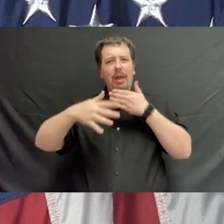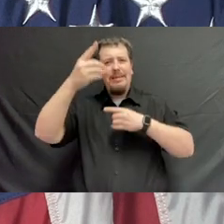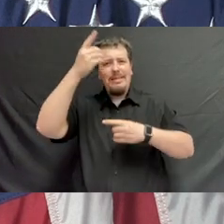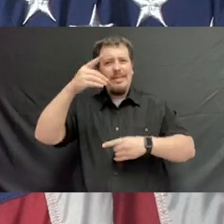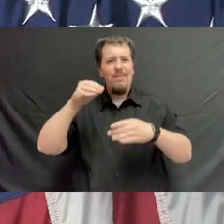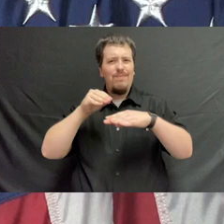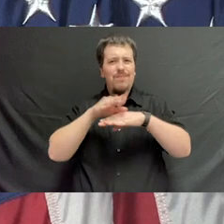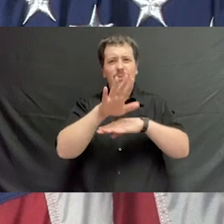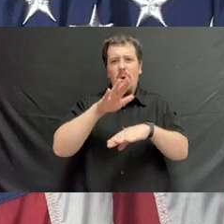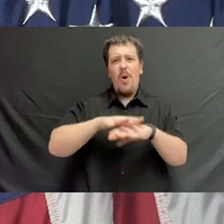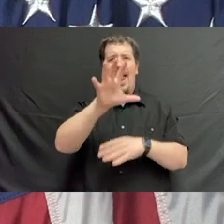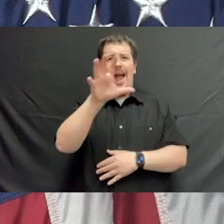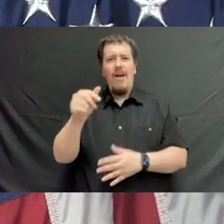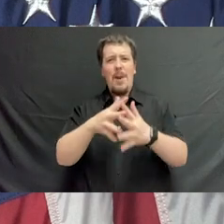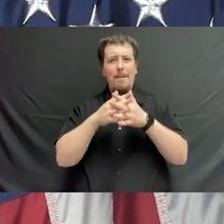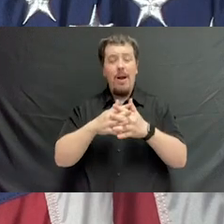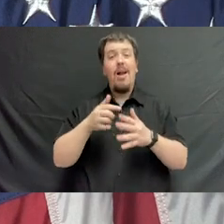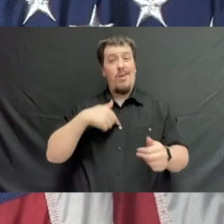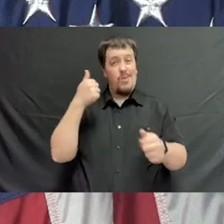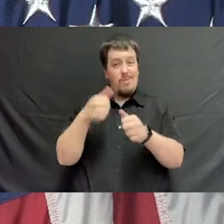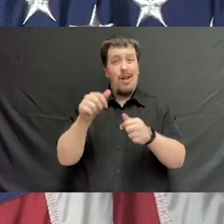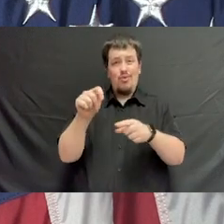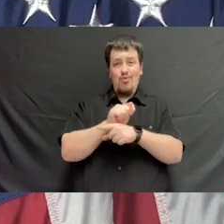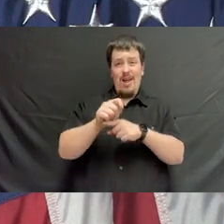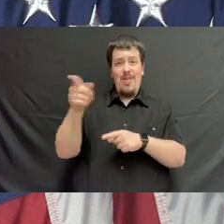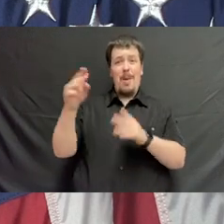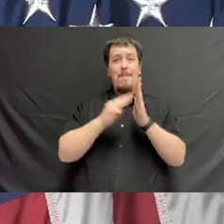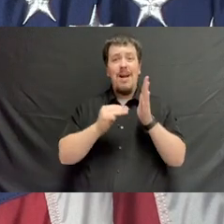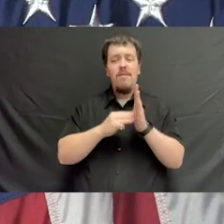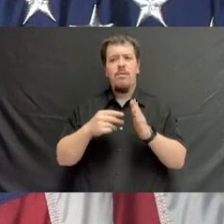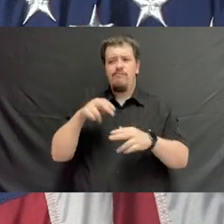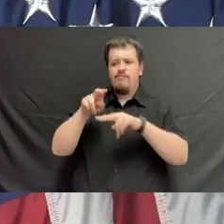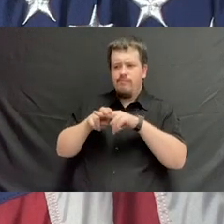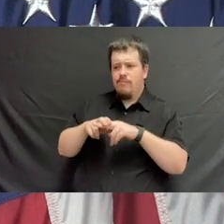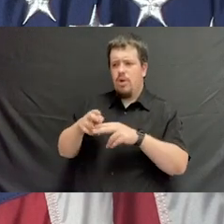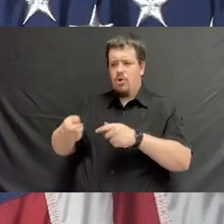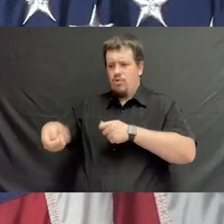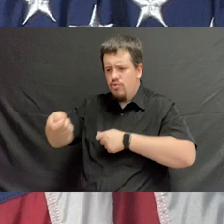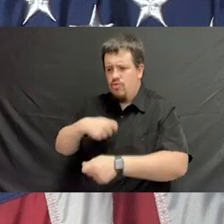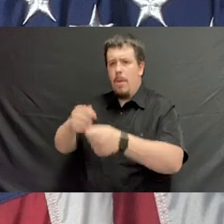And I can remember as a student, as a resident training in Memphis, sitting by the bedside doing exchange transfusions.